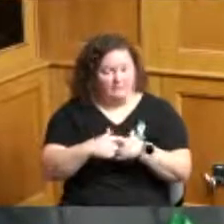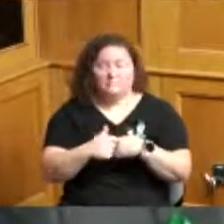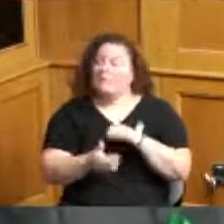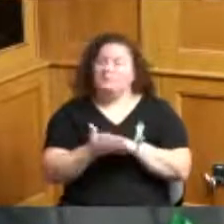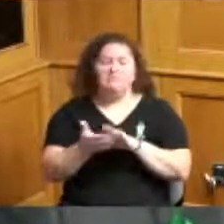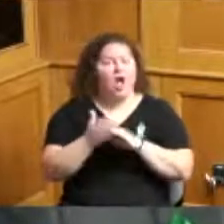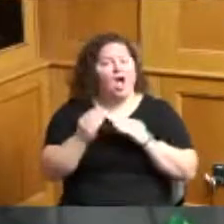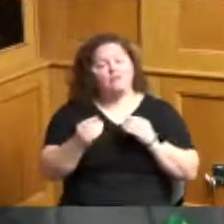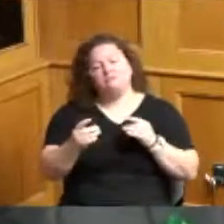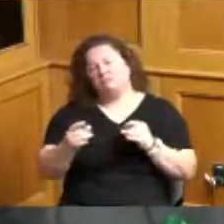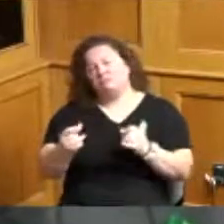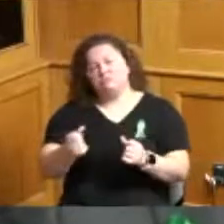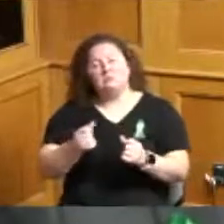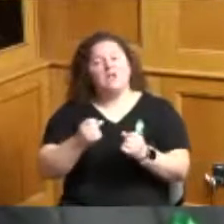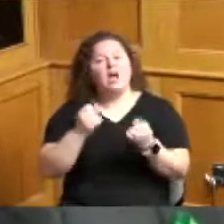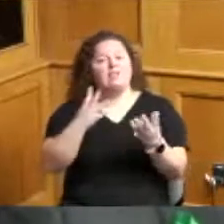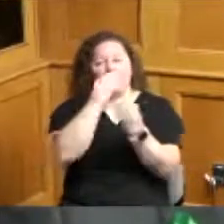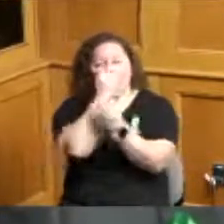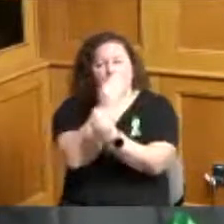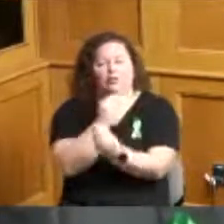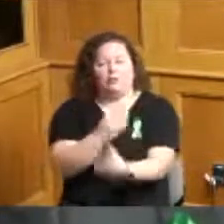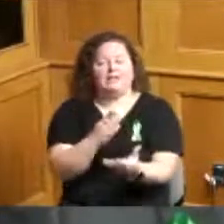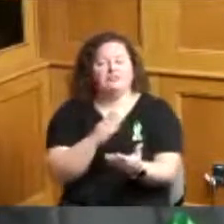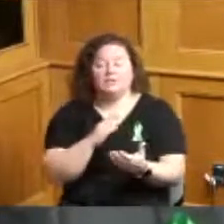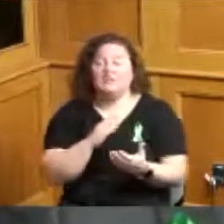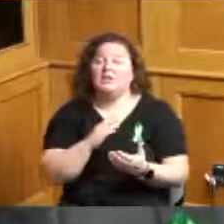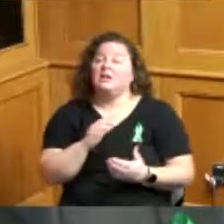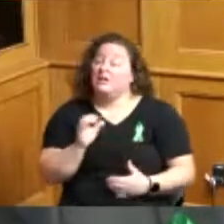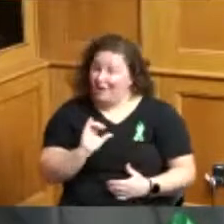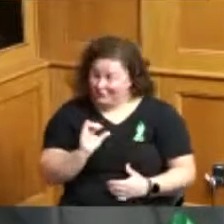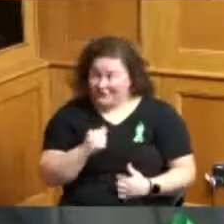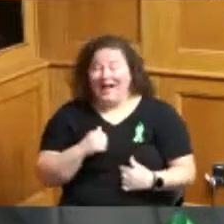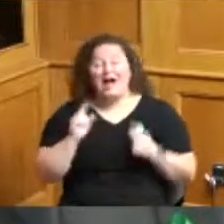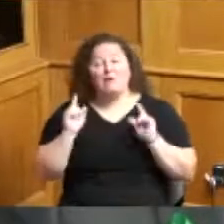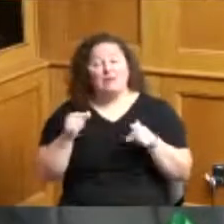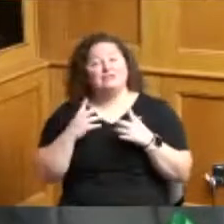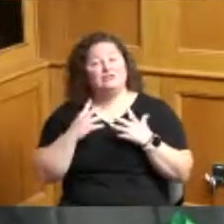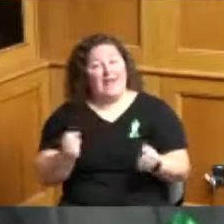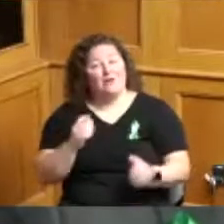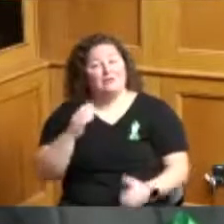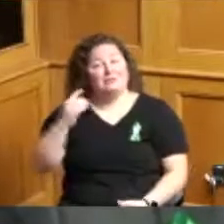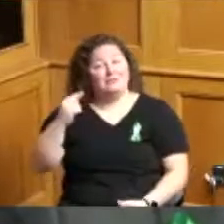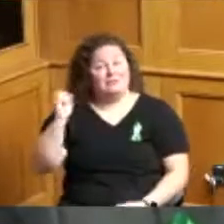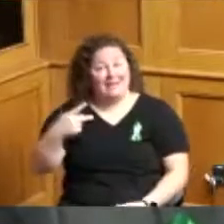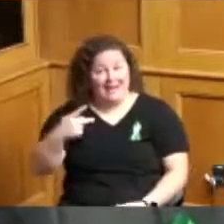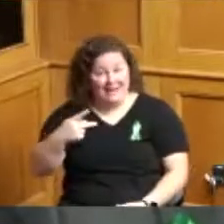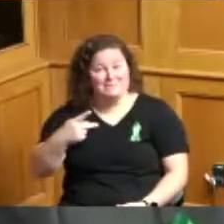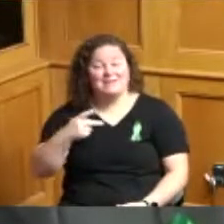very informational I was at the health gap expo always they had a lot of booths set up this year